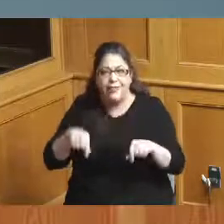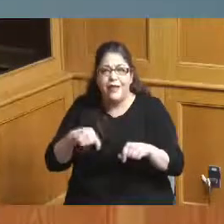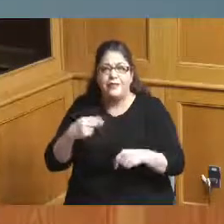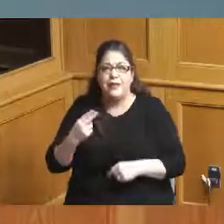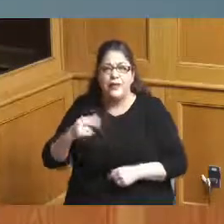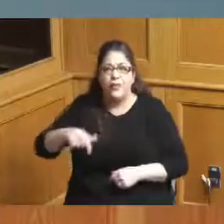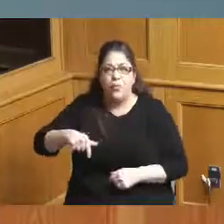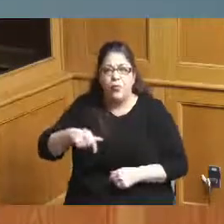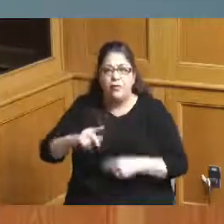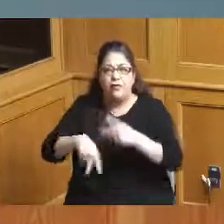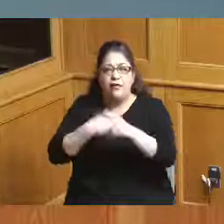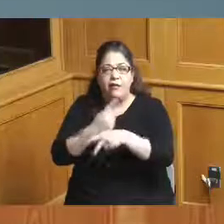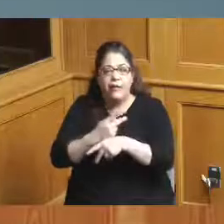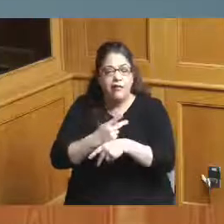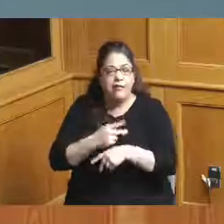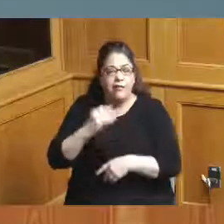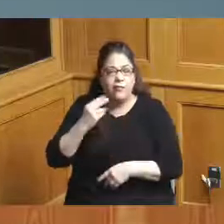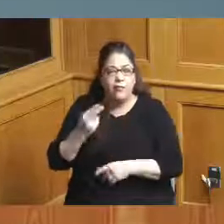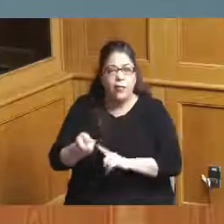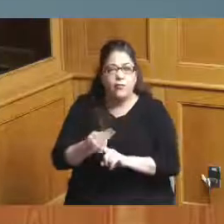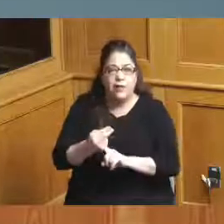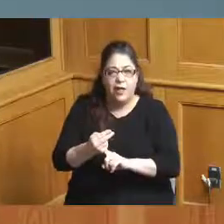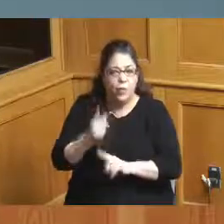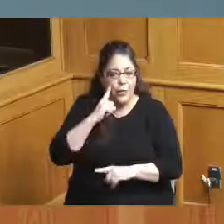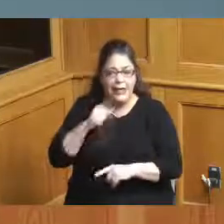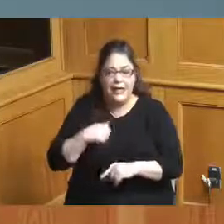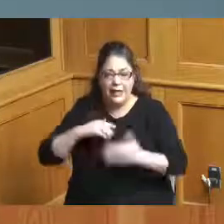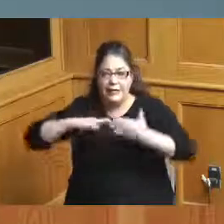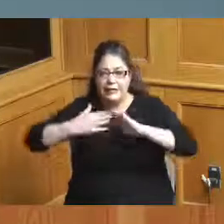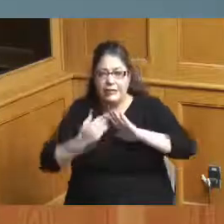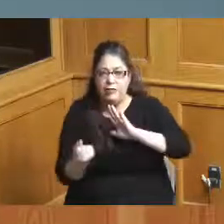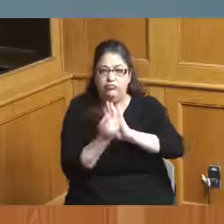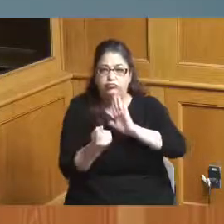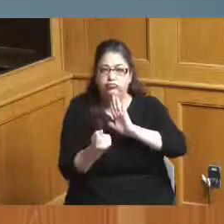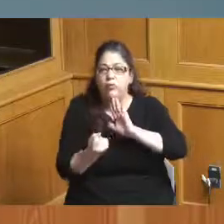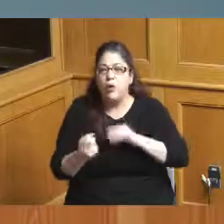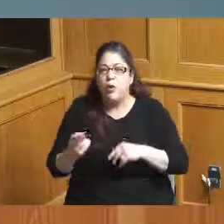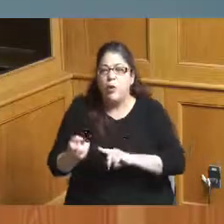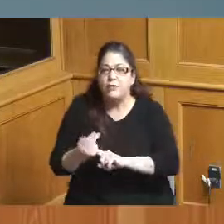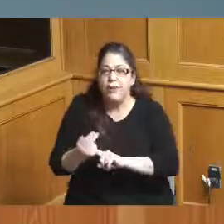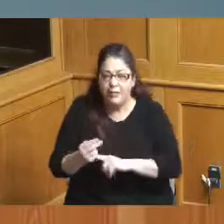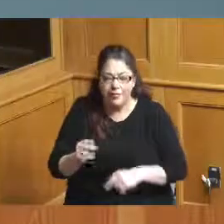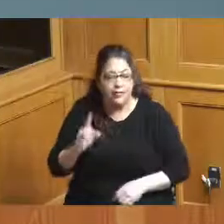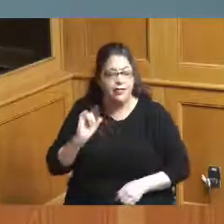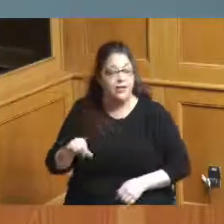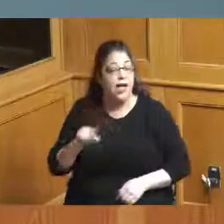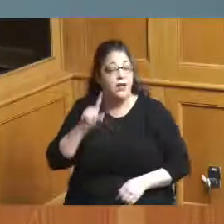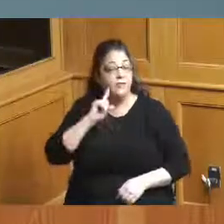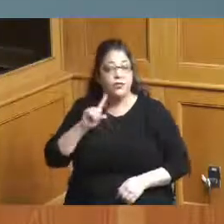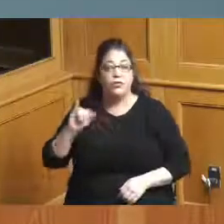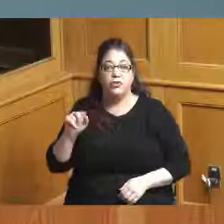the bottom line is we need a headquarter hotel the bottom line is January 31st we need to make